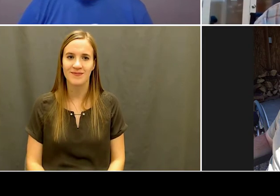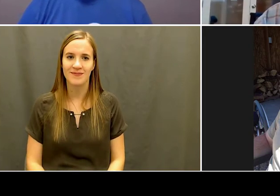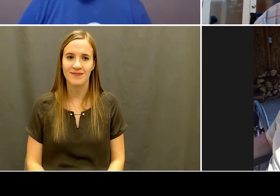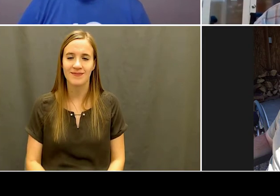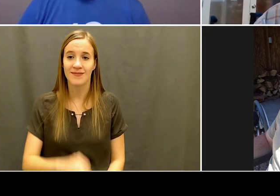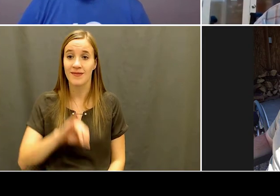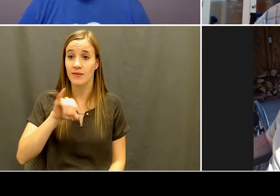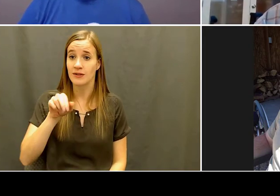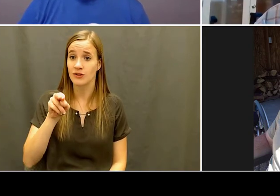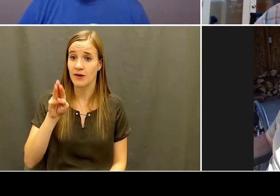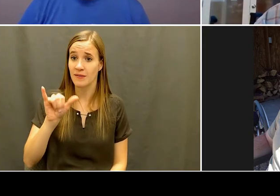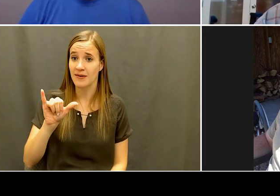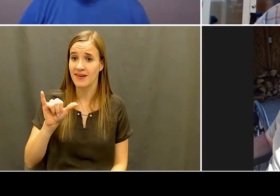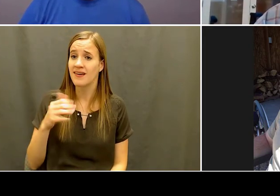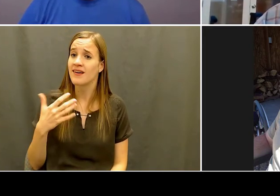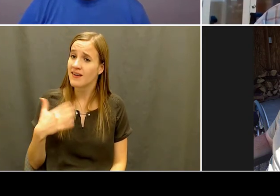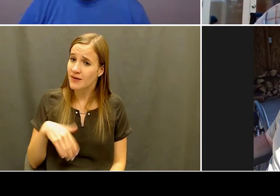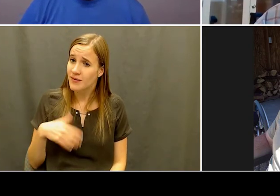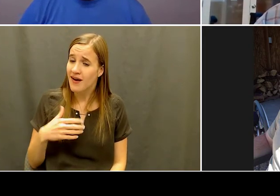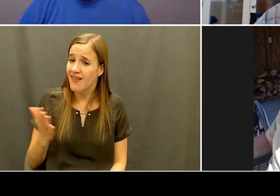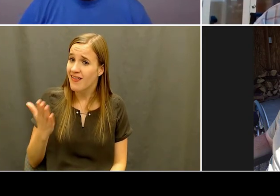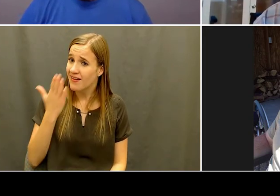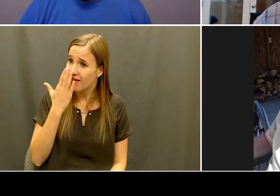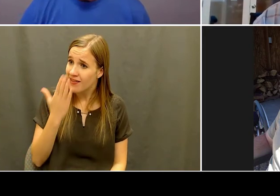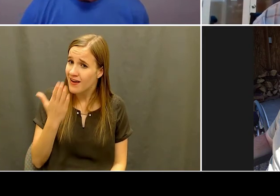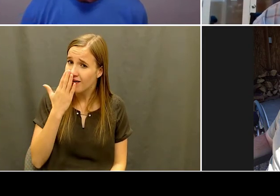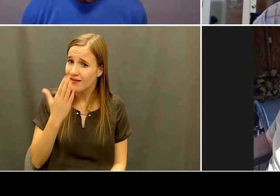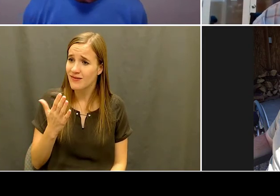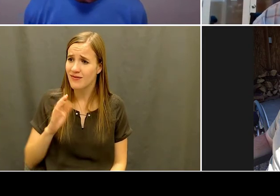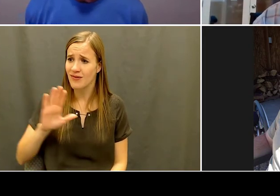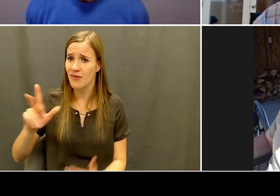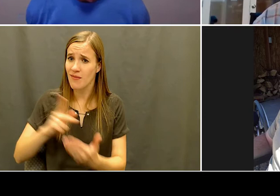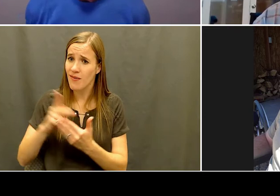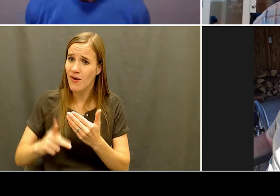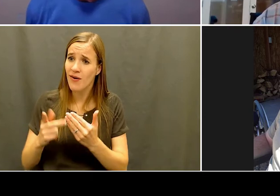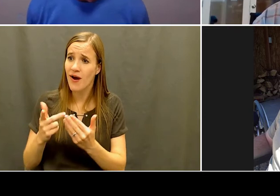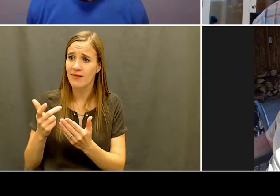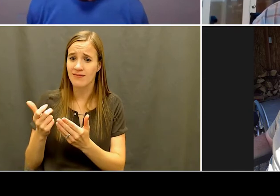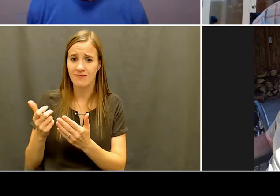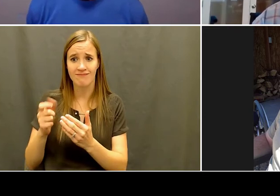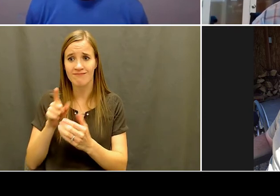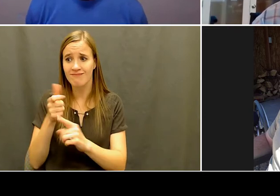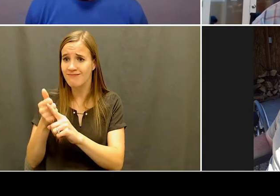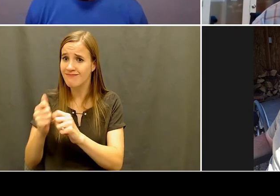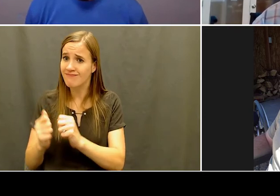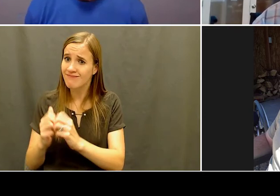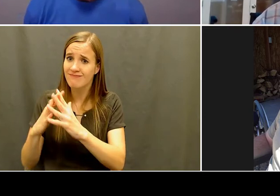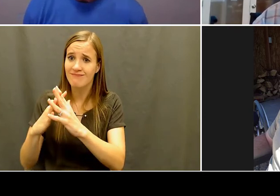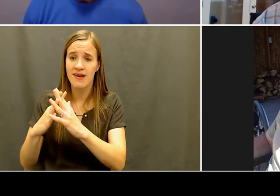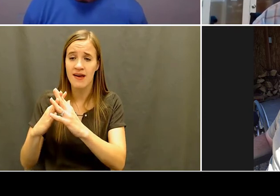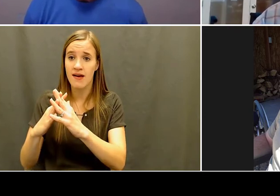countless young people that you've impacted, and the, you know, the greater community that you've impacted as a